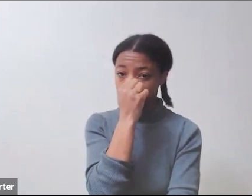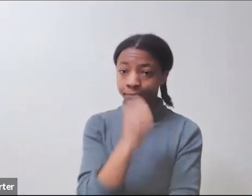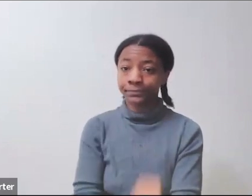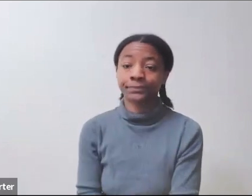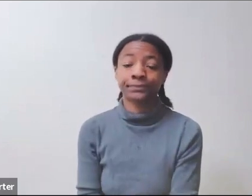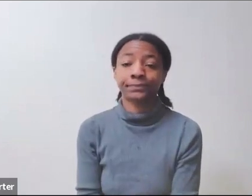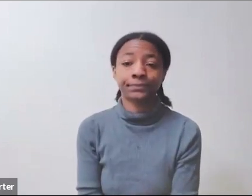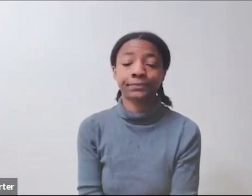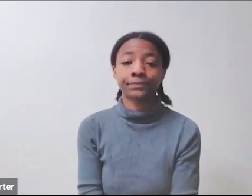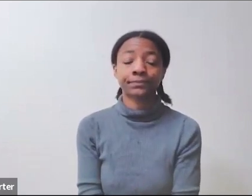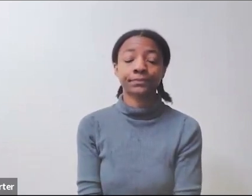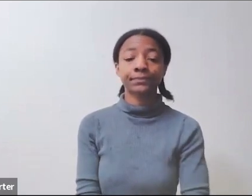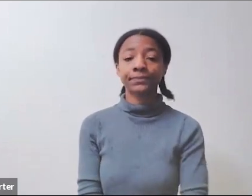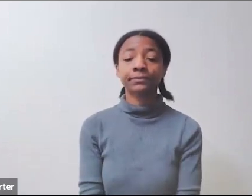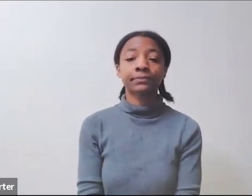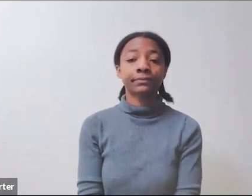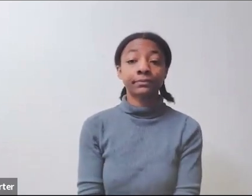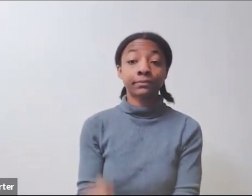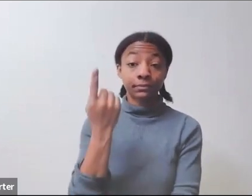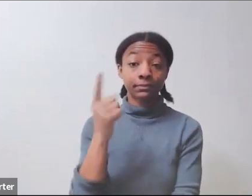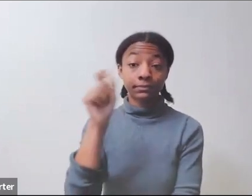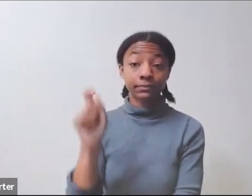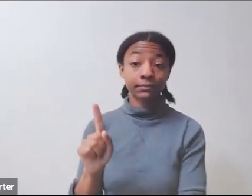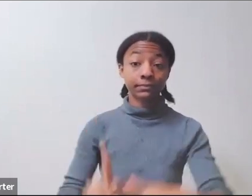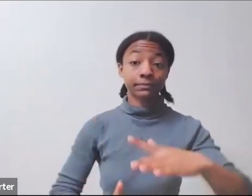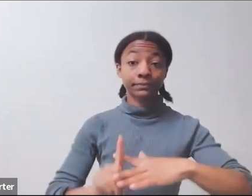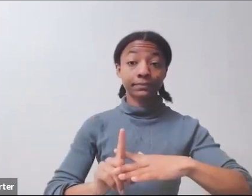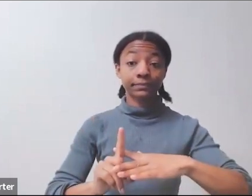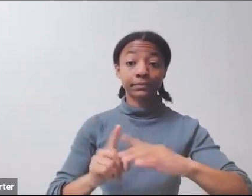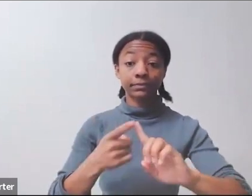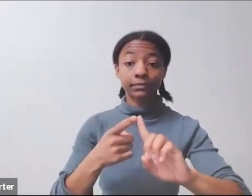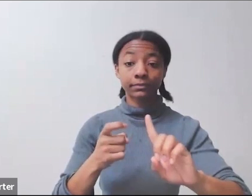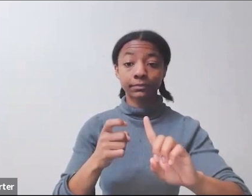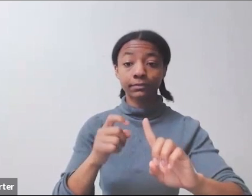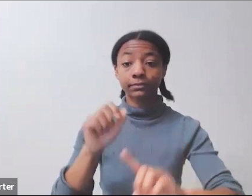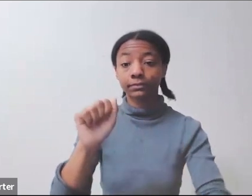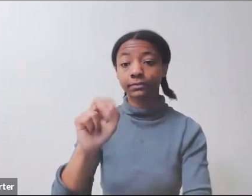in chat right now from Anshika asking about being an undergraduate